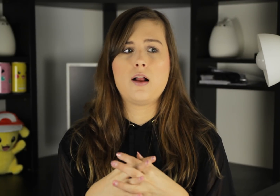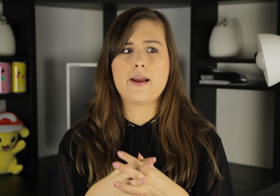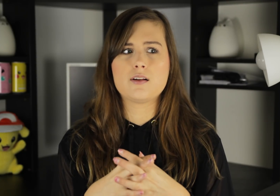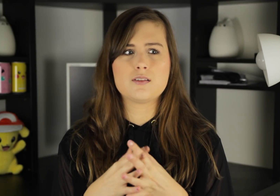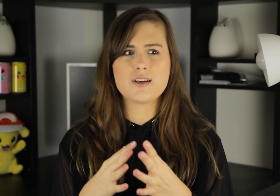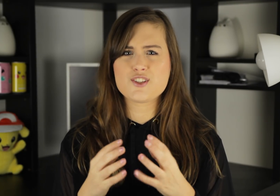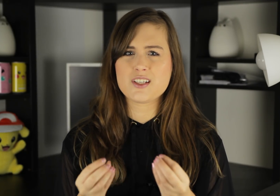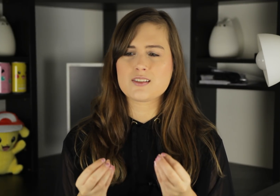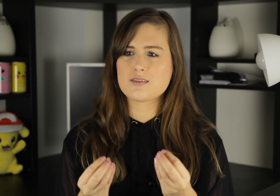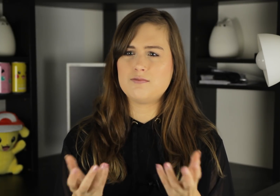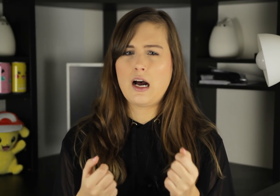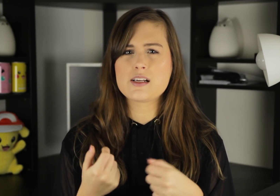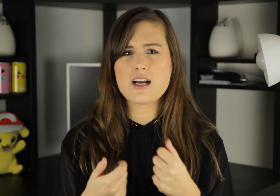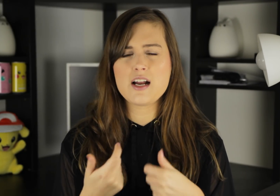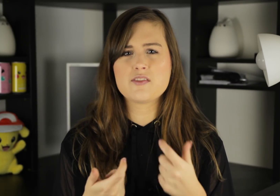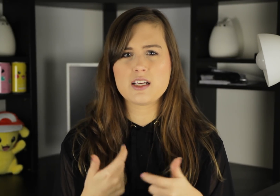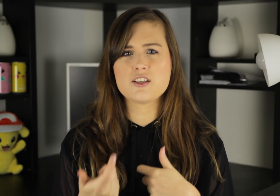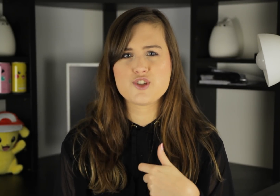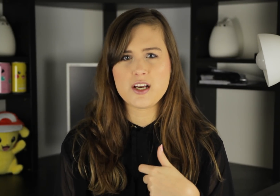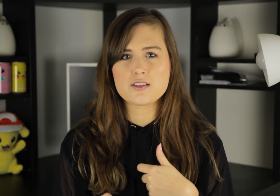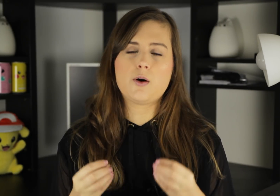and they just, I can kinda get the gist.